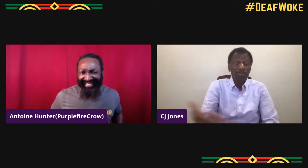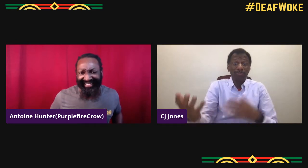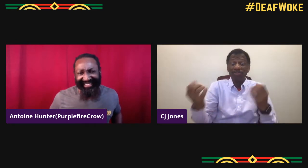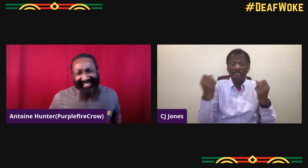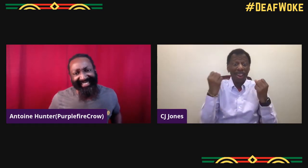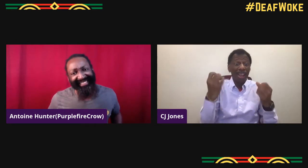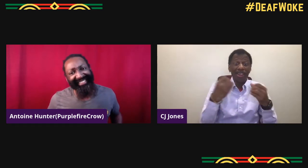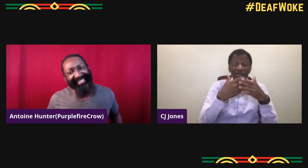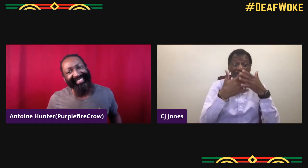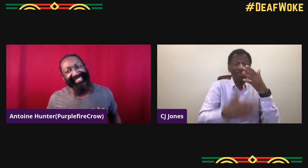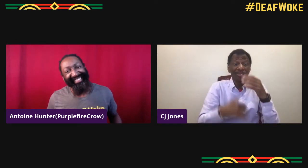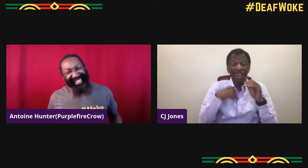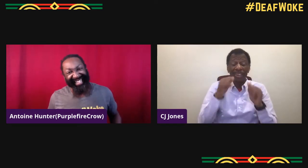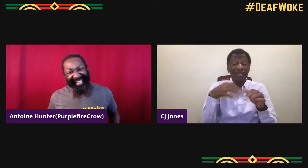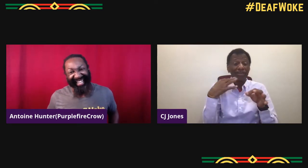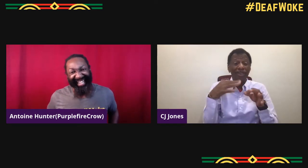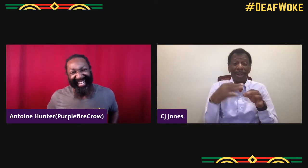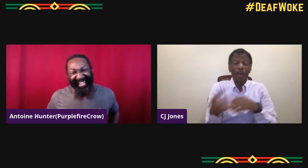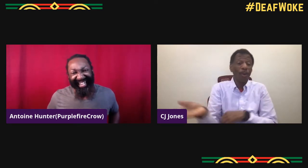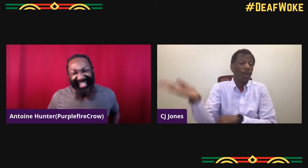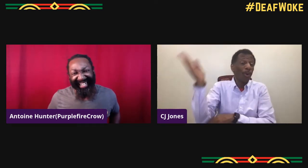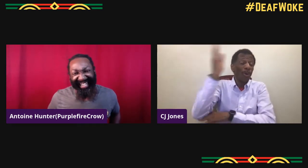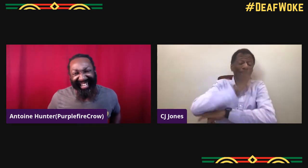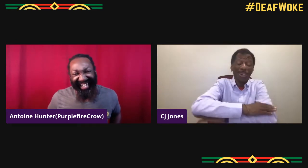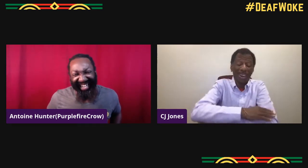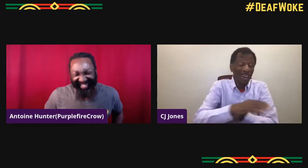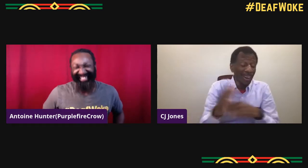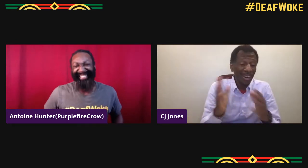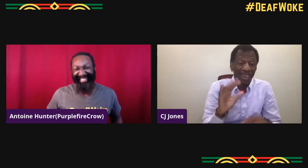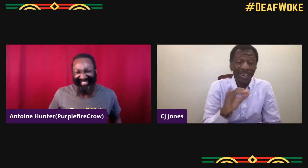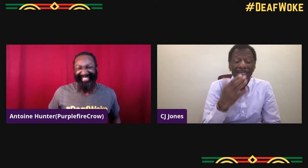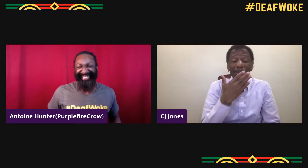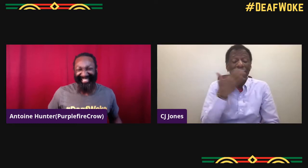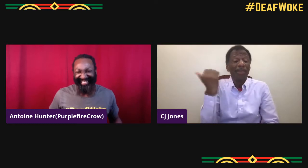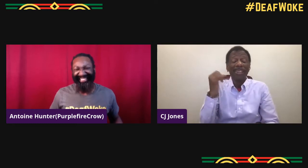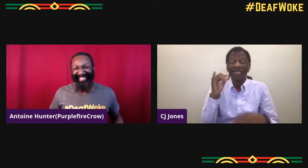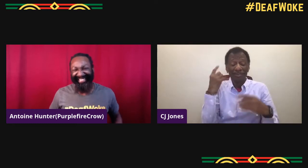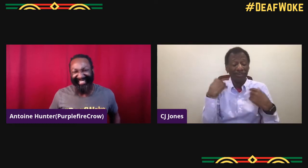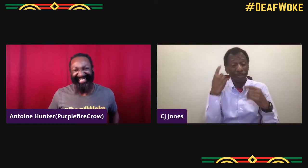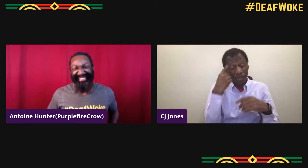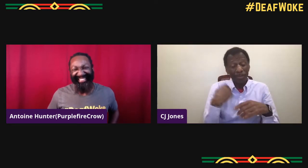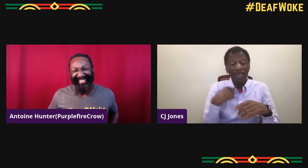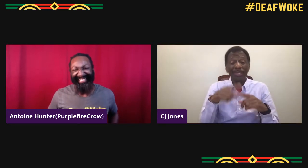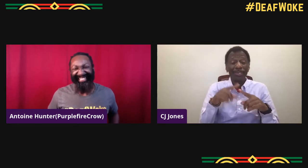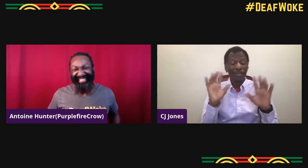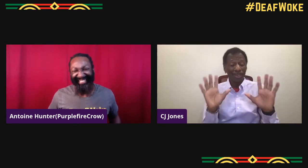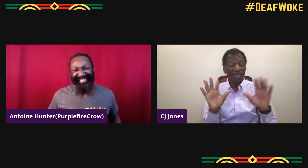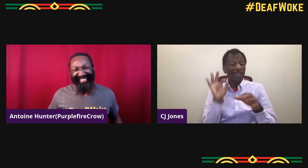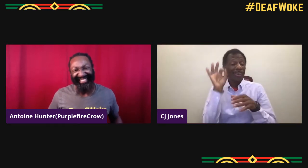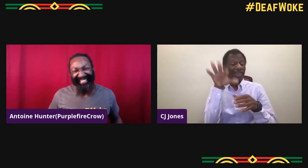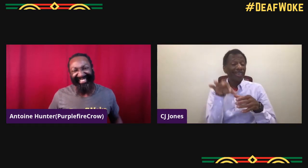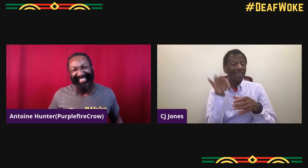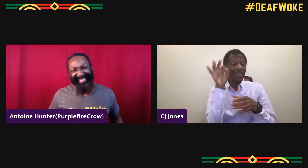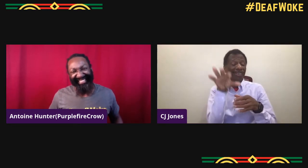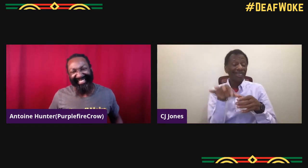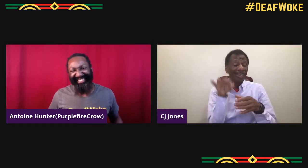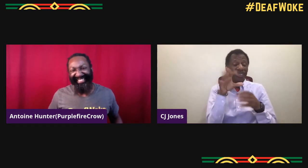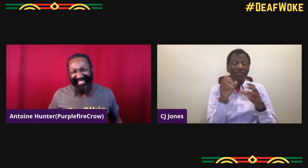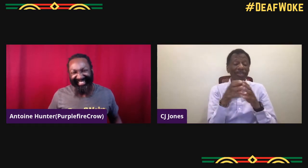How have you been doing? Man, it would take me all day to tell you it was been going on with me recently,